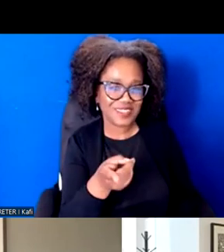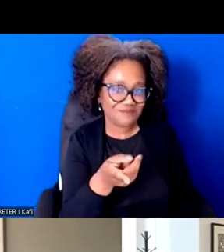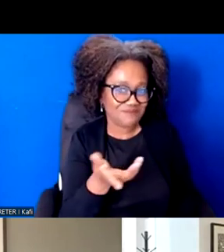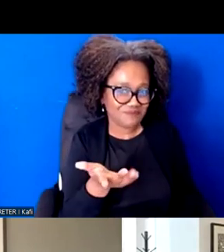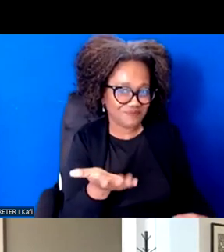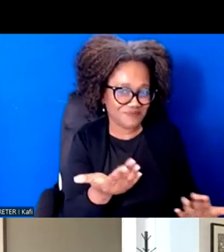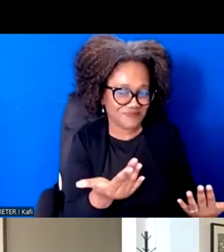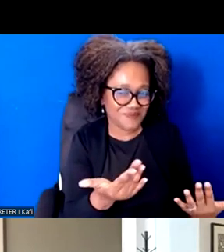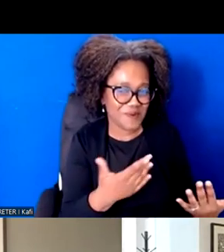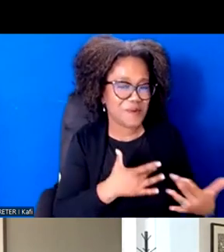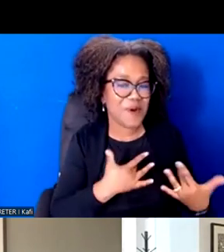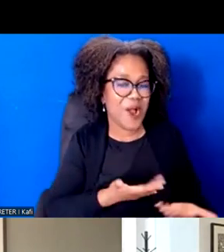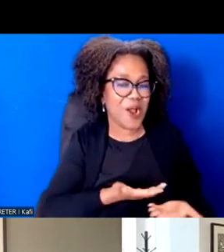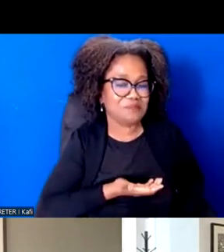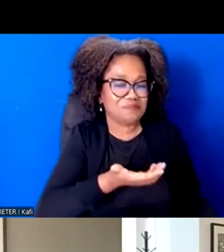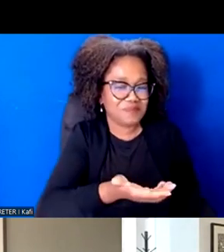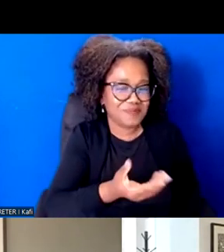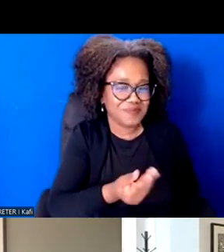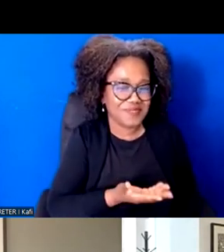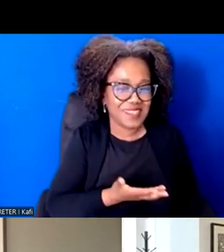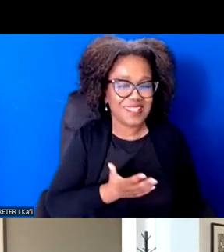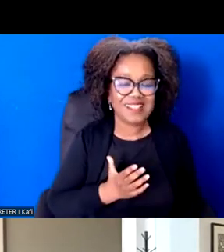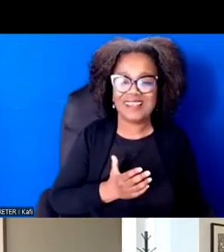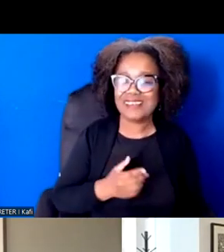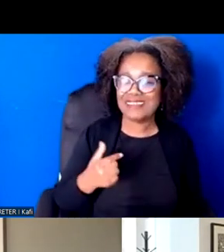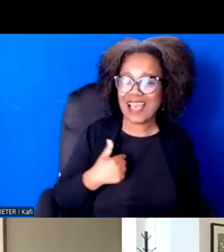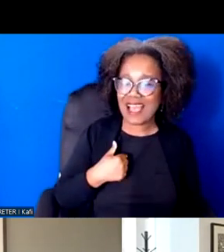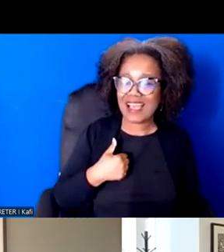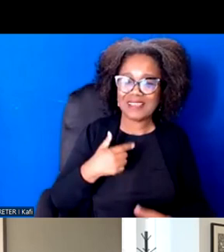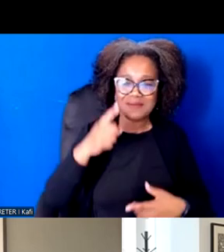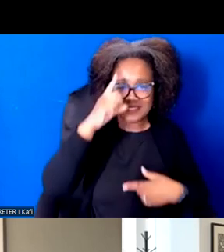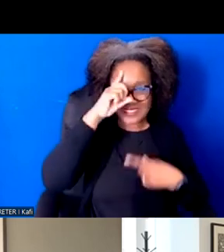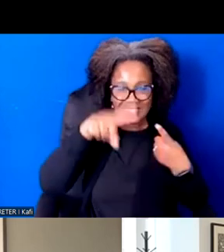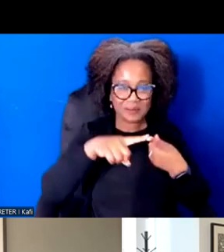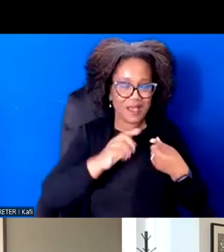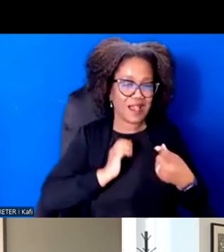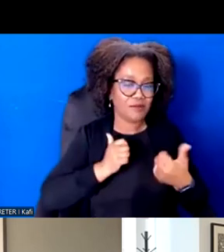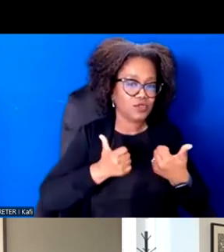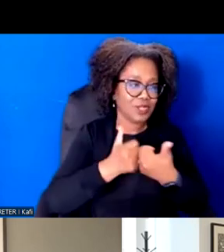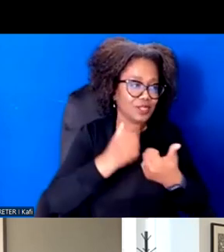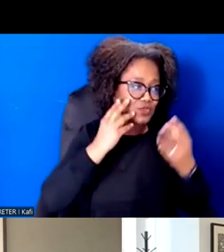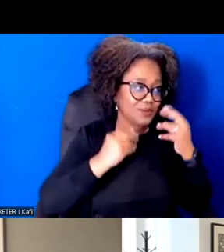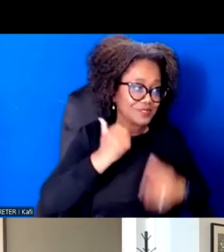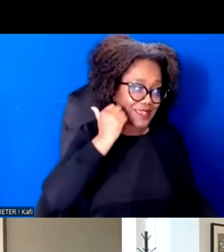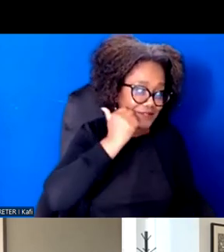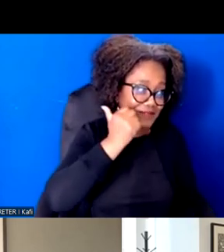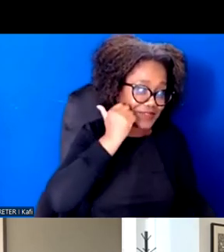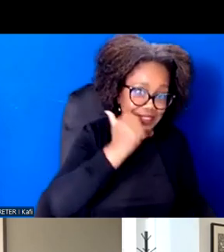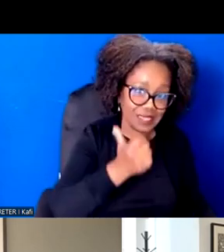And I'm just thinking about how much easier it is to mobilize fear, anger and hate. Right.